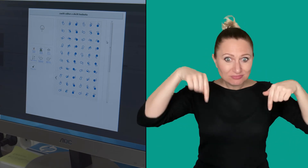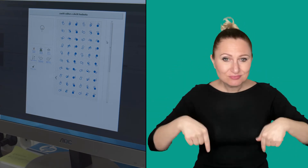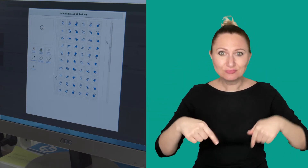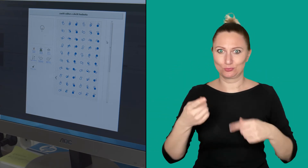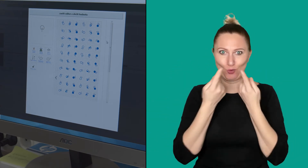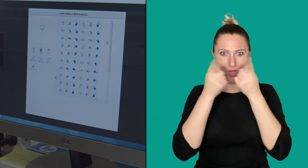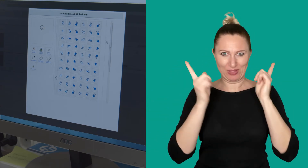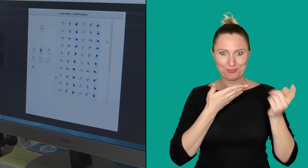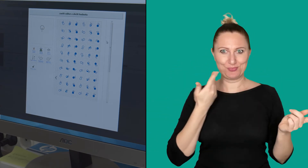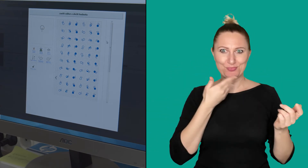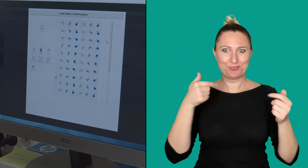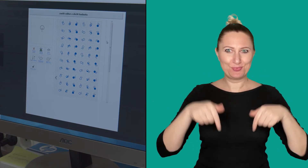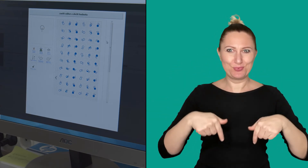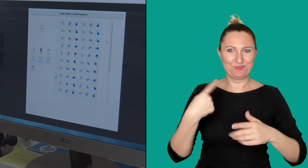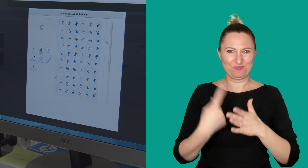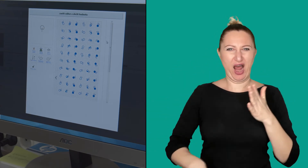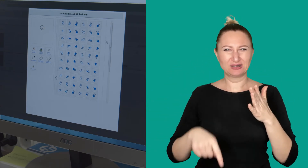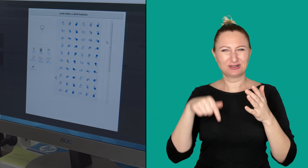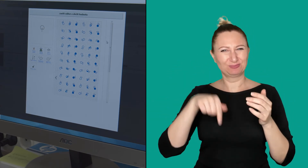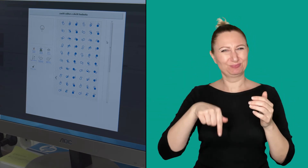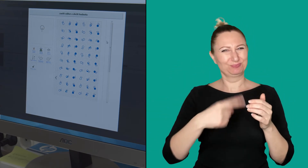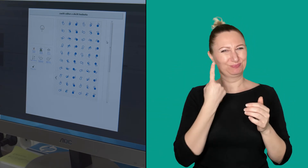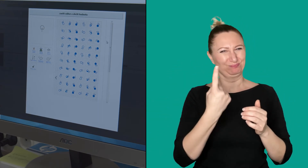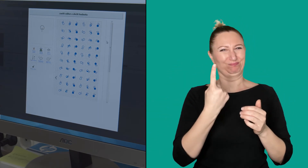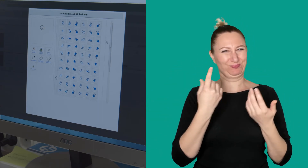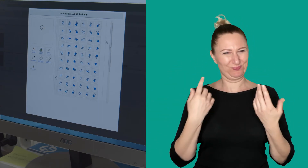but here in Slovakia, it is missing.